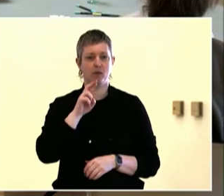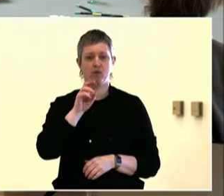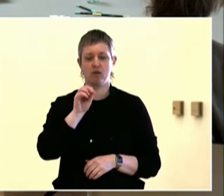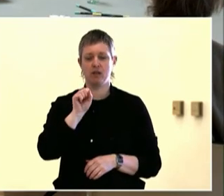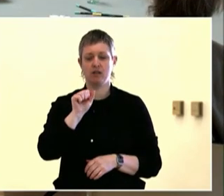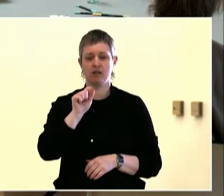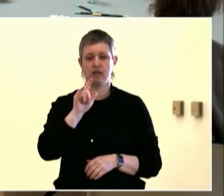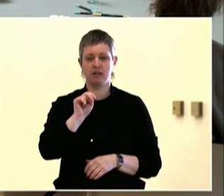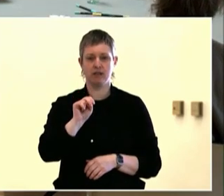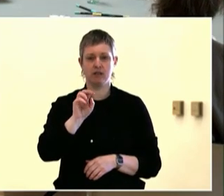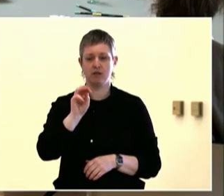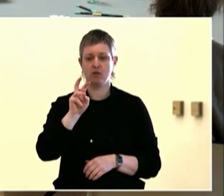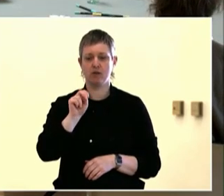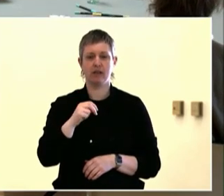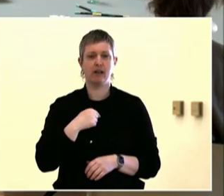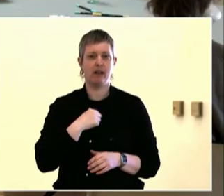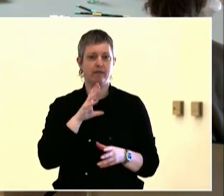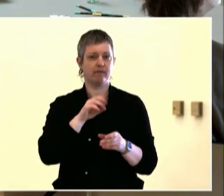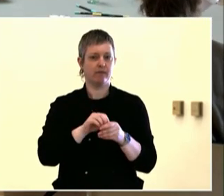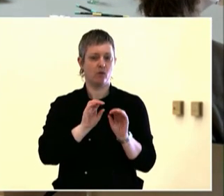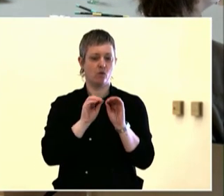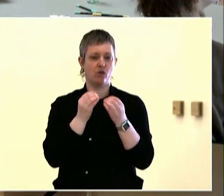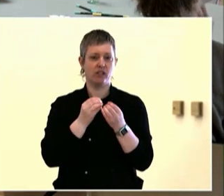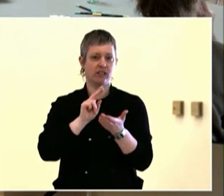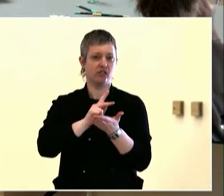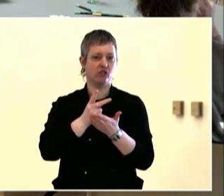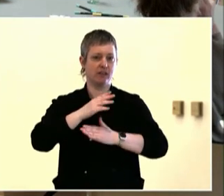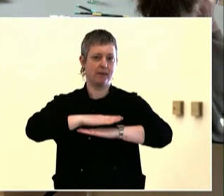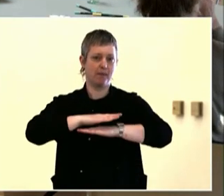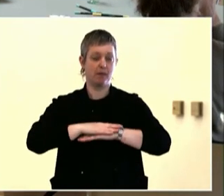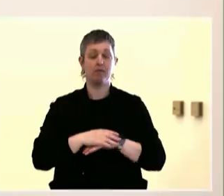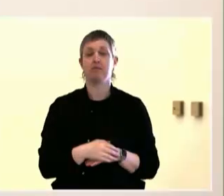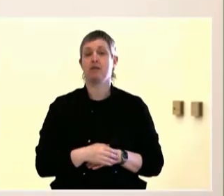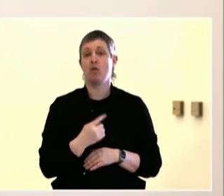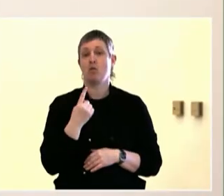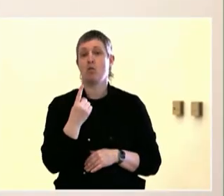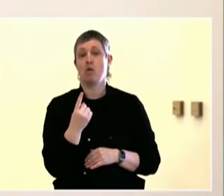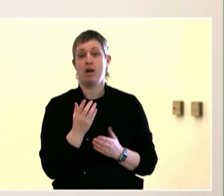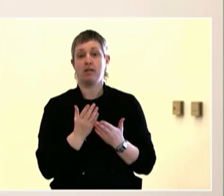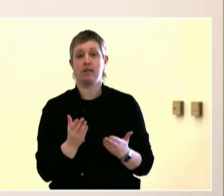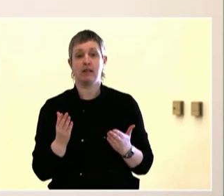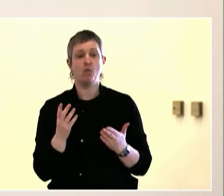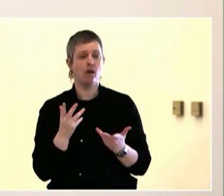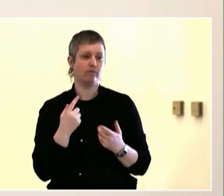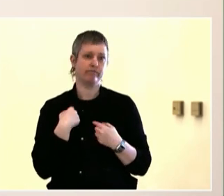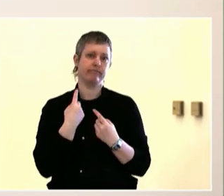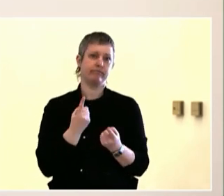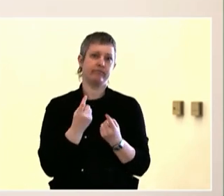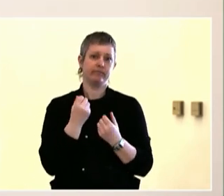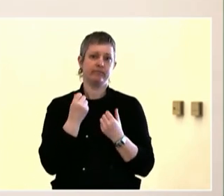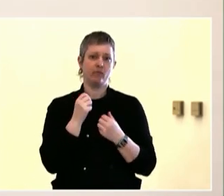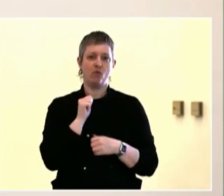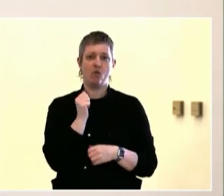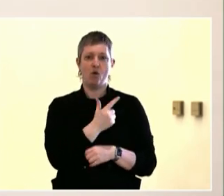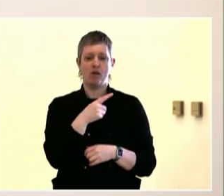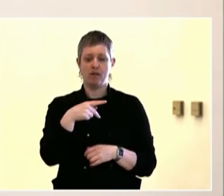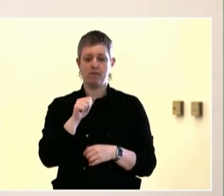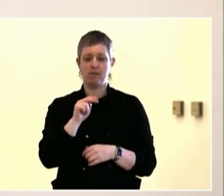your pronouns, who you're with, and your reflection from yesterday.